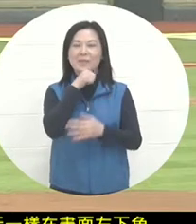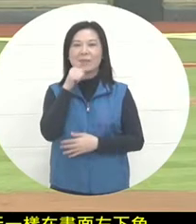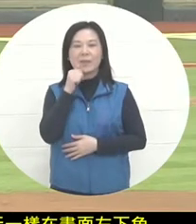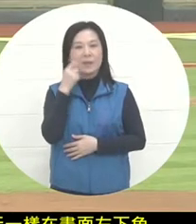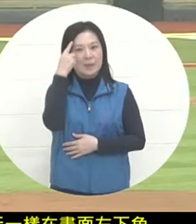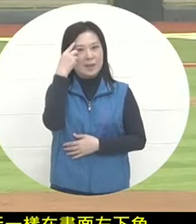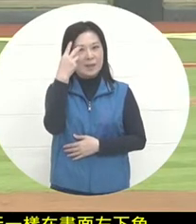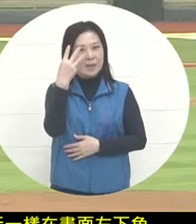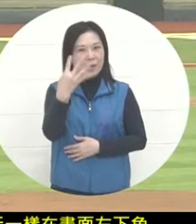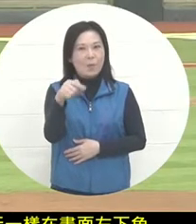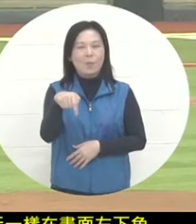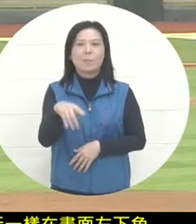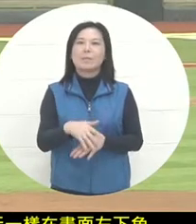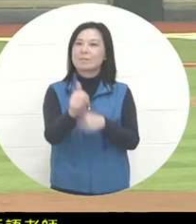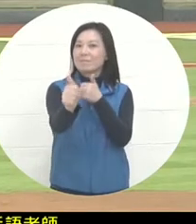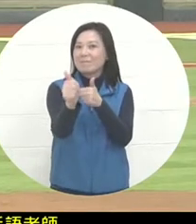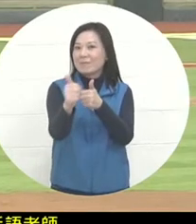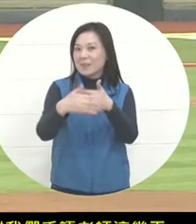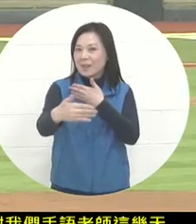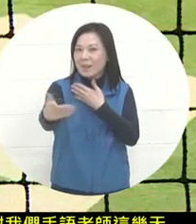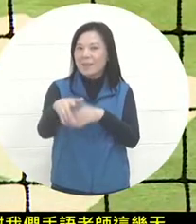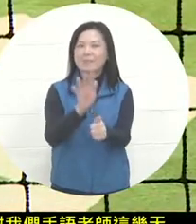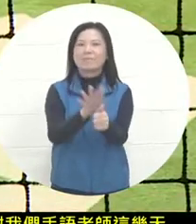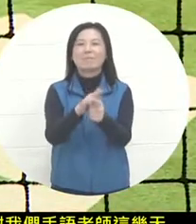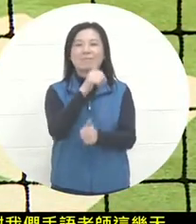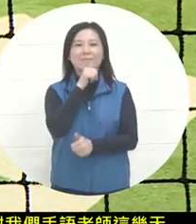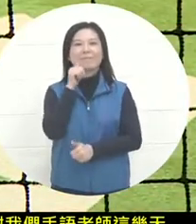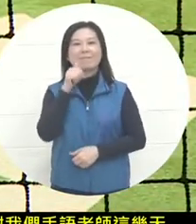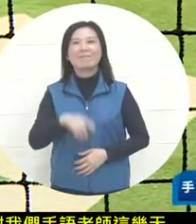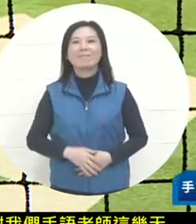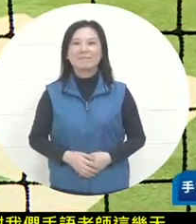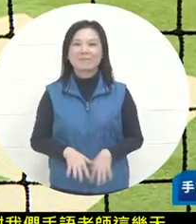for constantly assisting in the competition these days. This game.